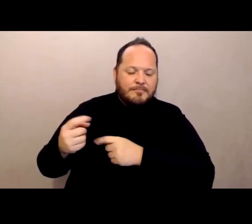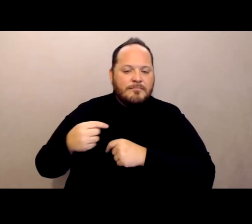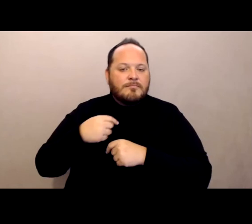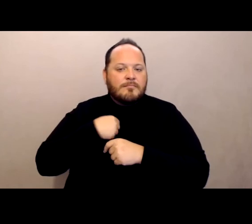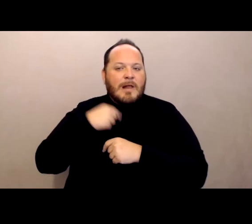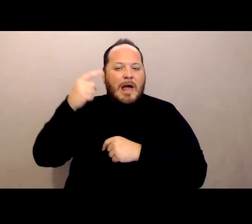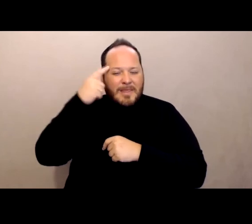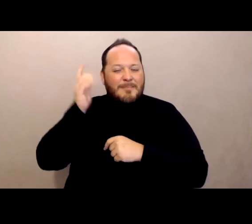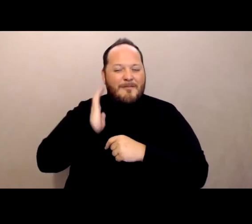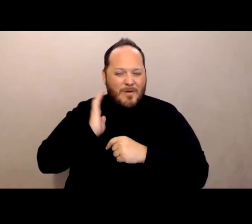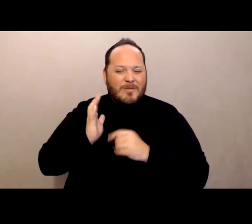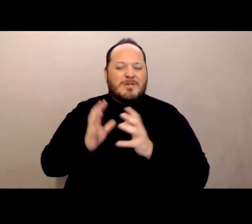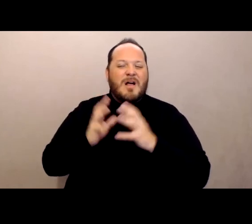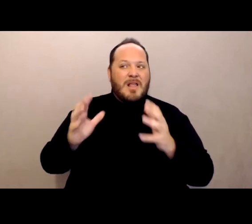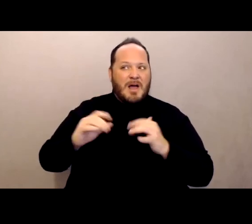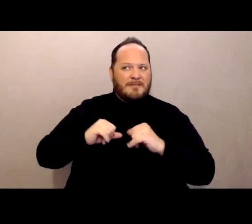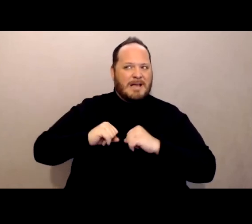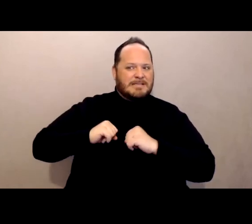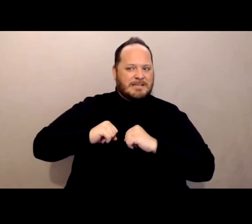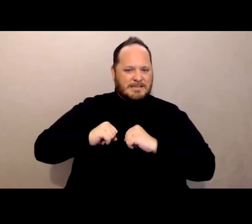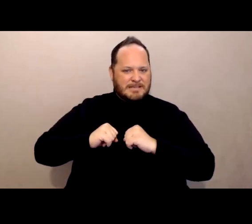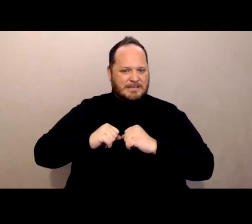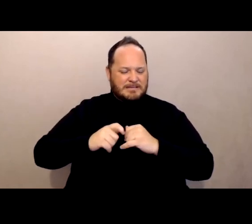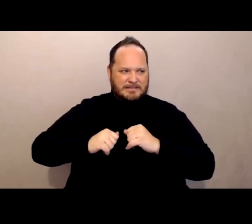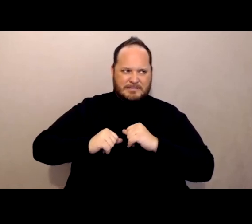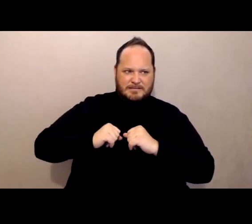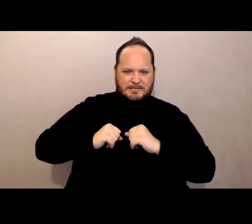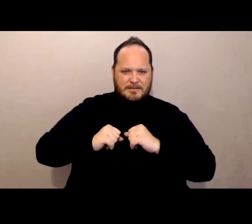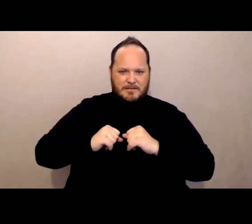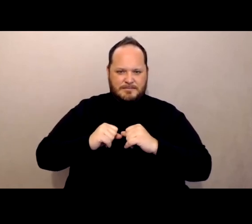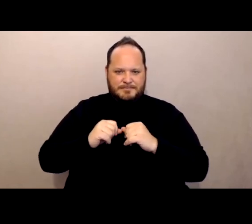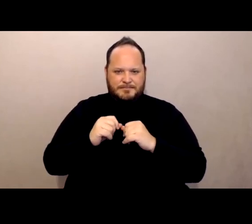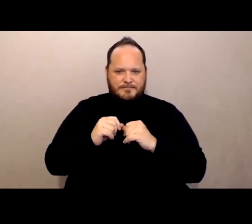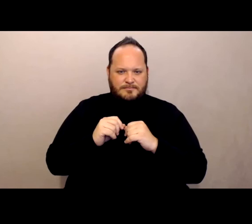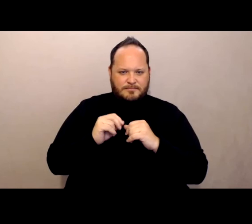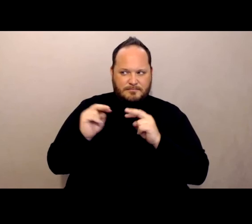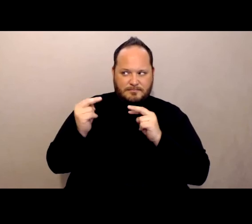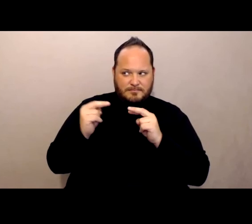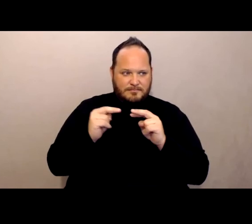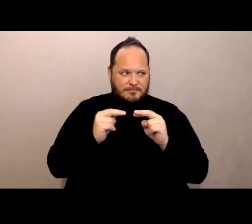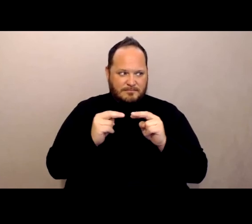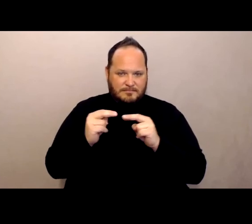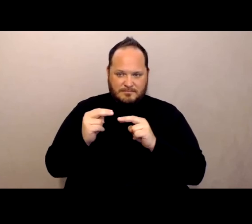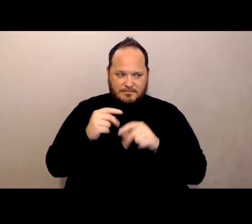and kind of like, you know, looking at the side to see how other people that got vaccinated did